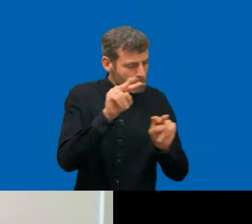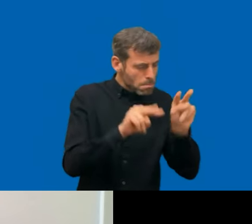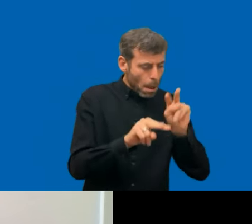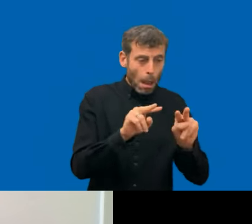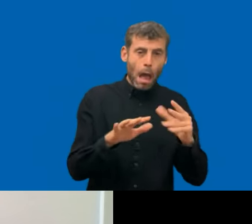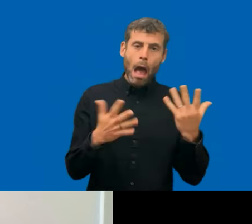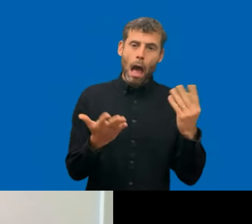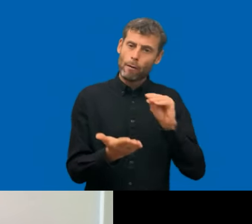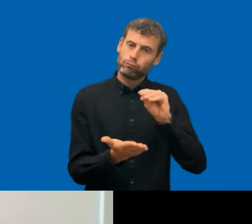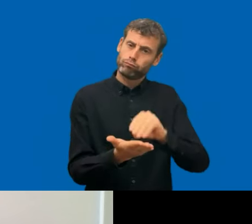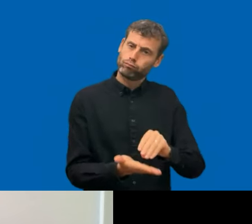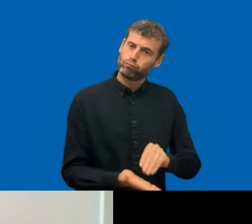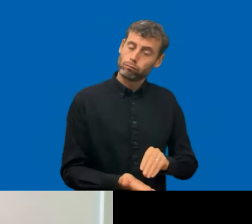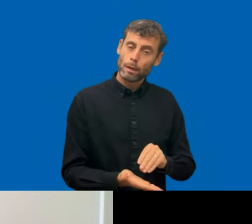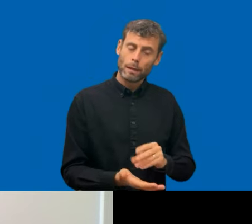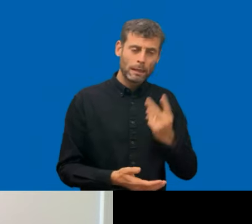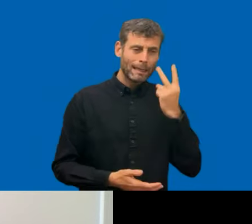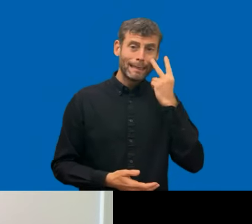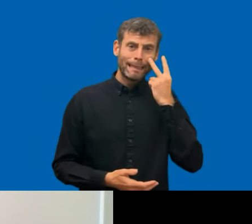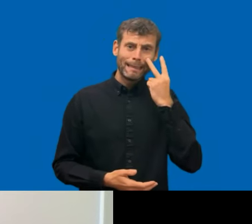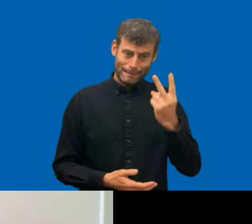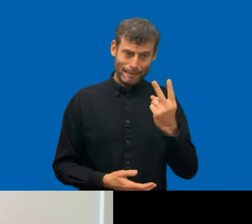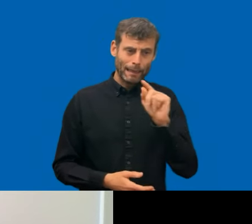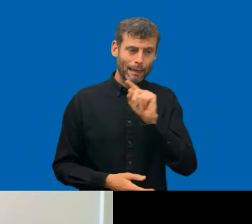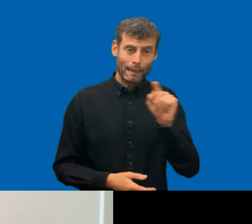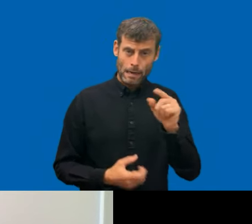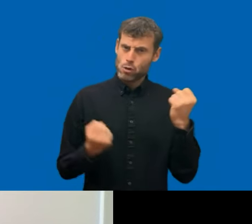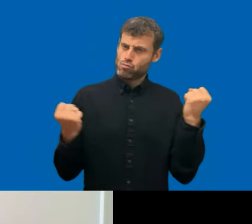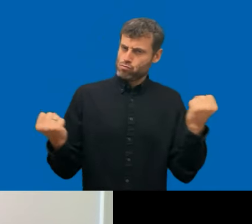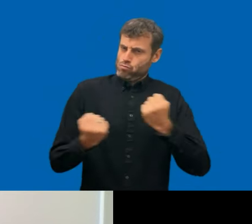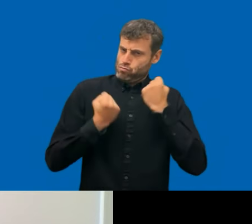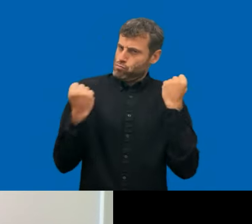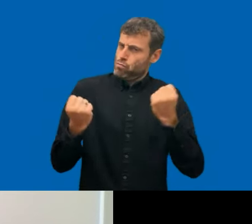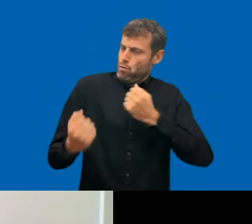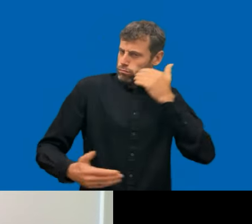Now we are hearing from countries where accessibility has been done already for some